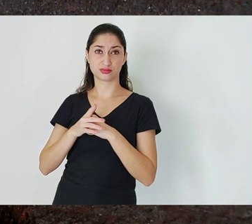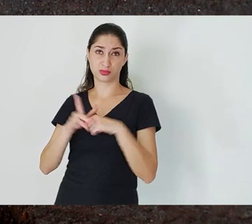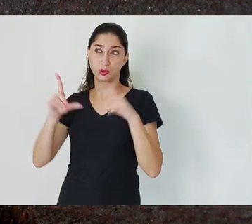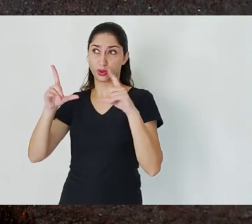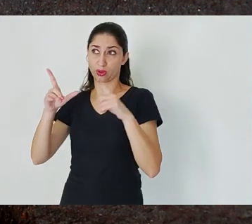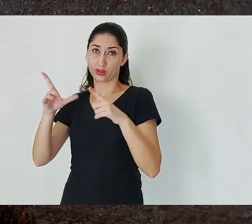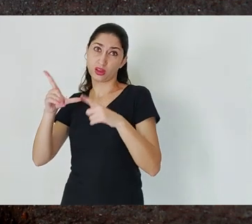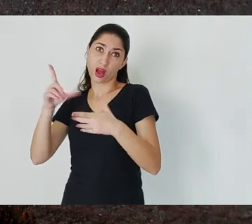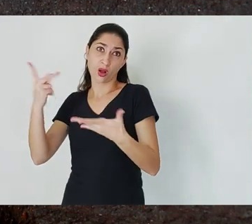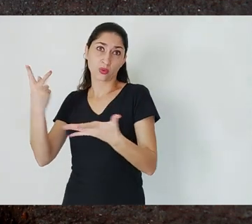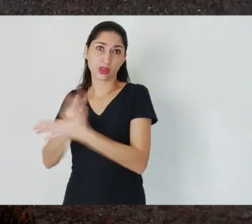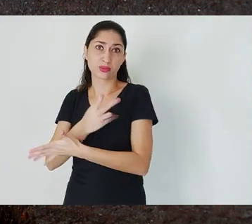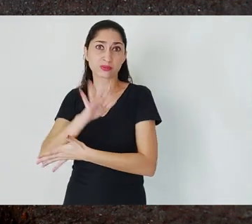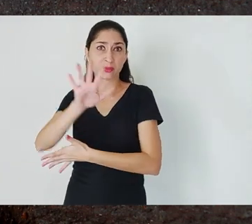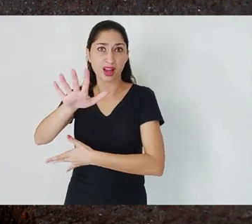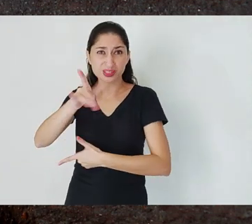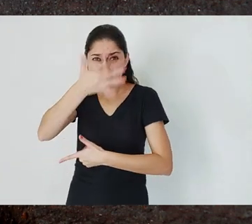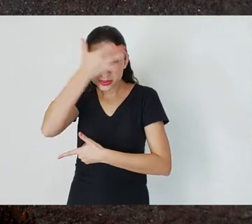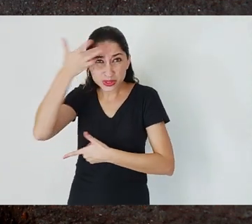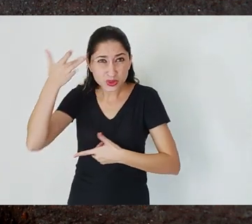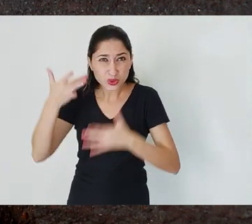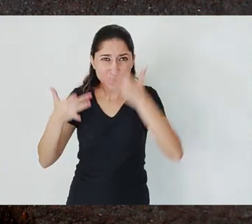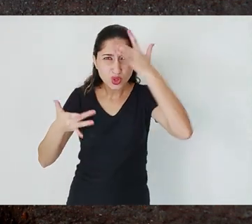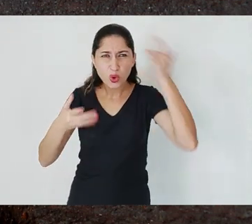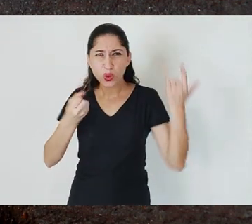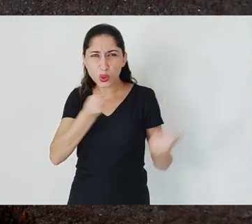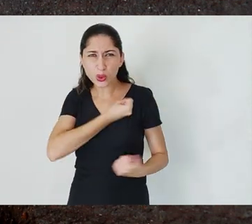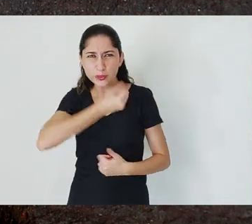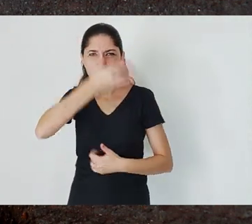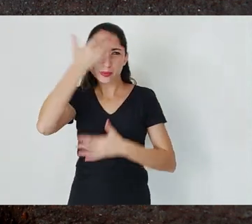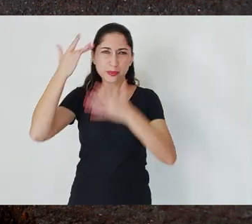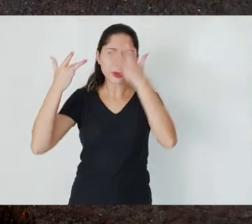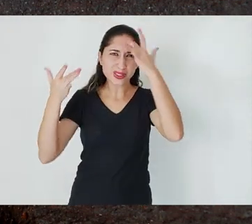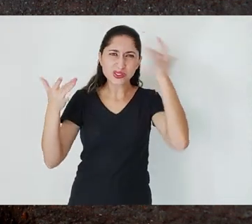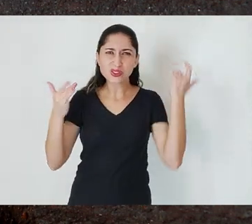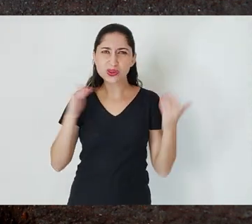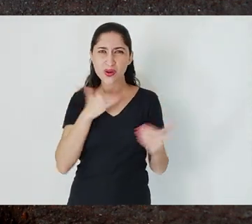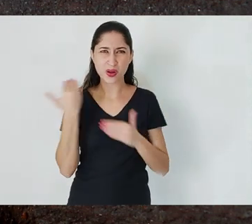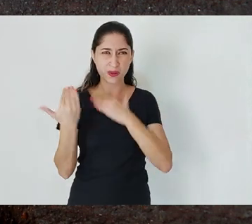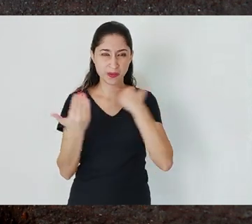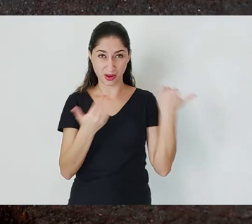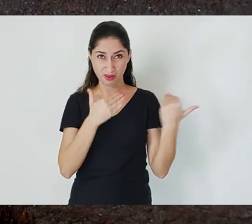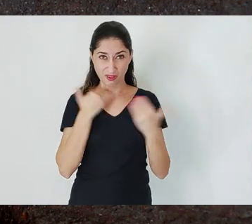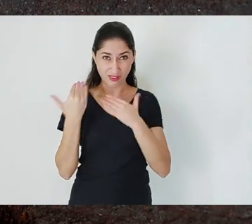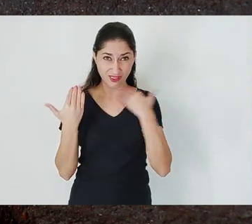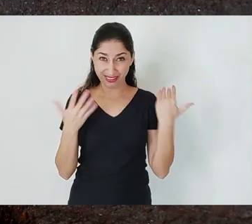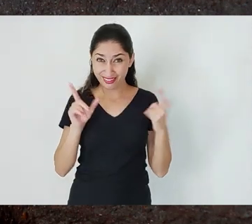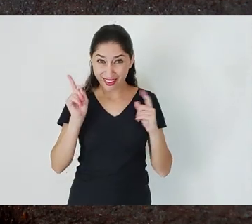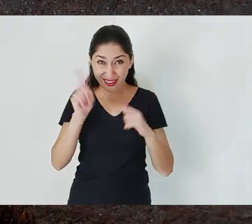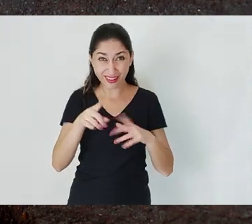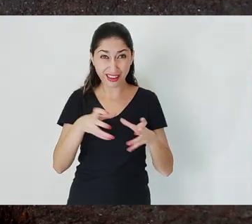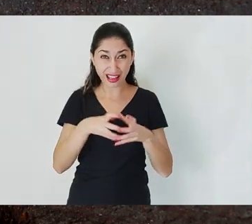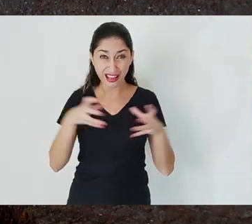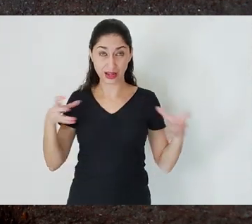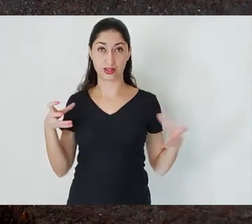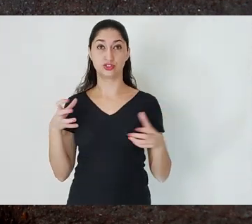it is very, infinitely, perhaps, the greatest mining tragedy in Brazil. It is smaller based on